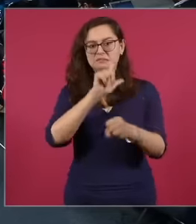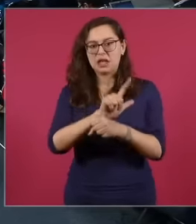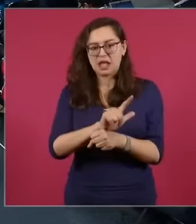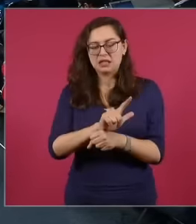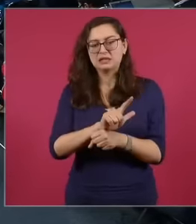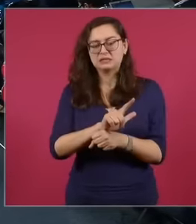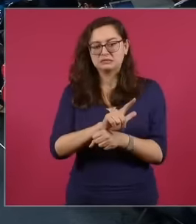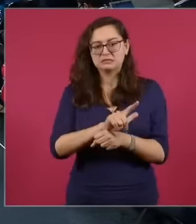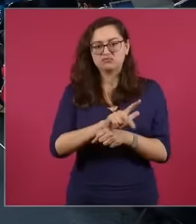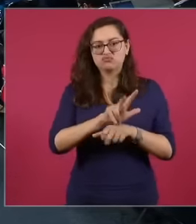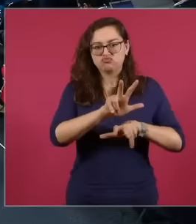in what is now New